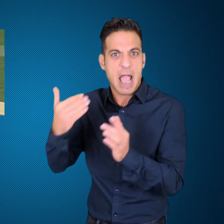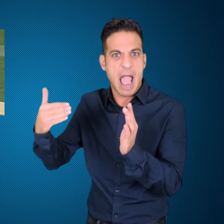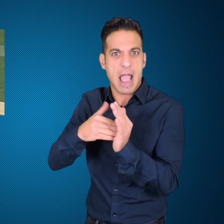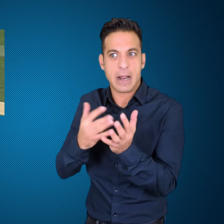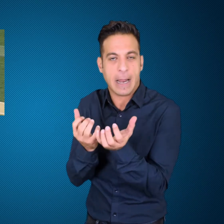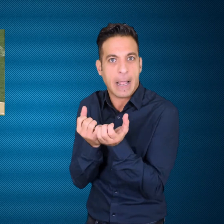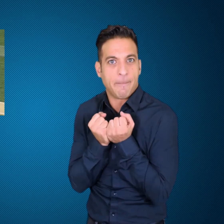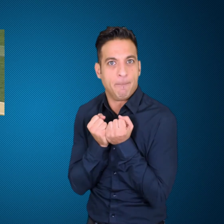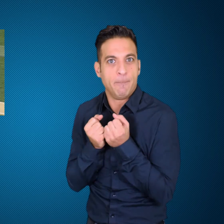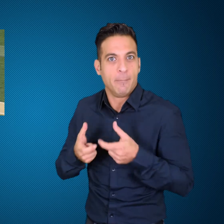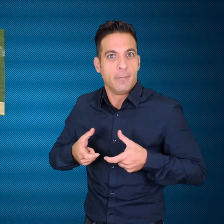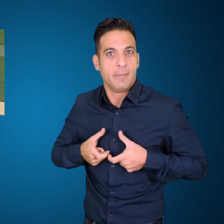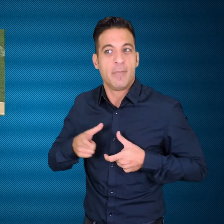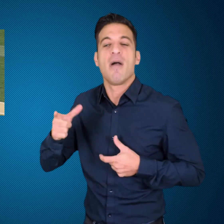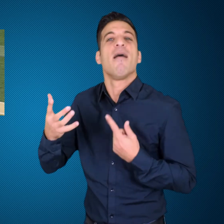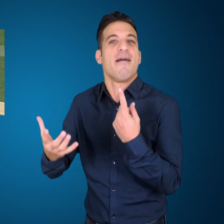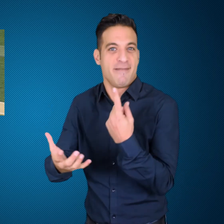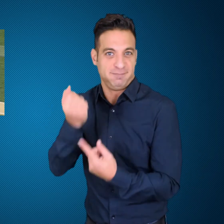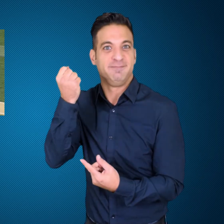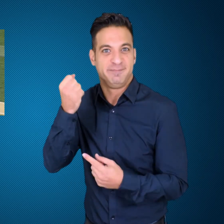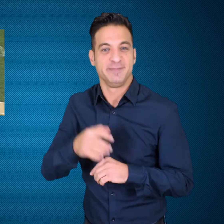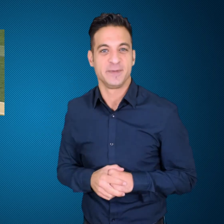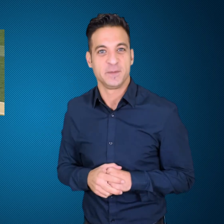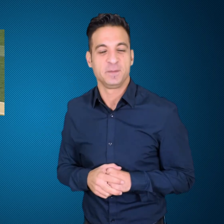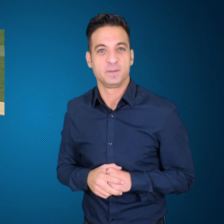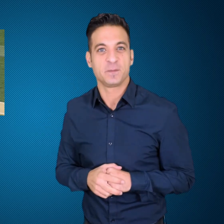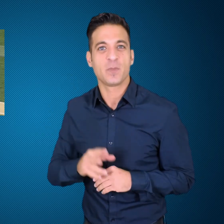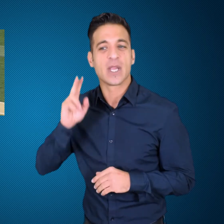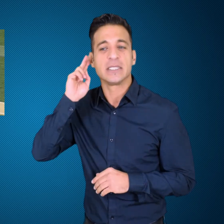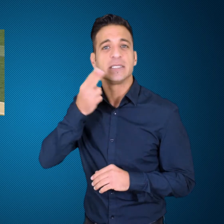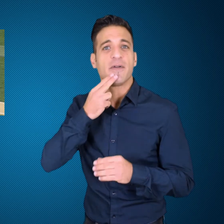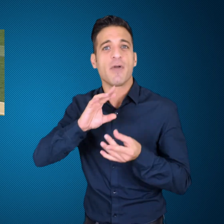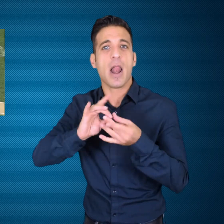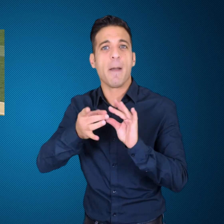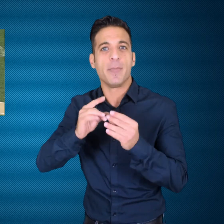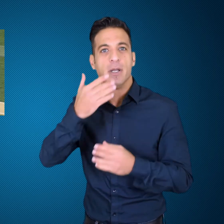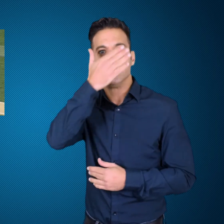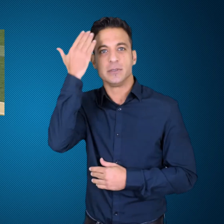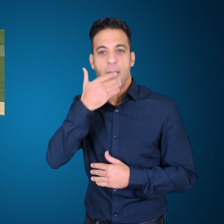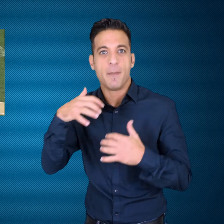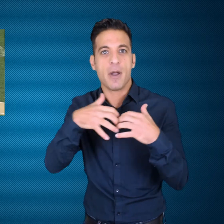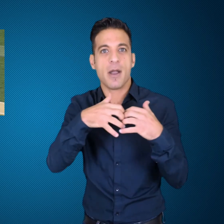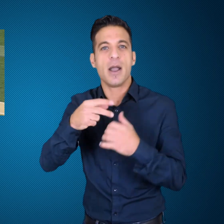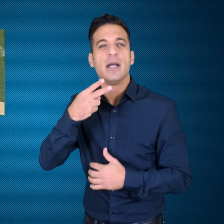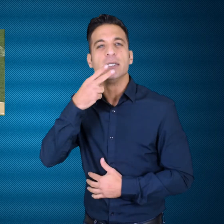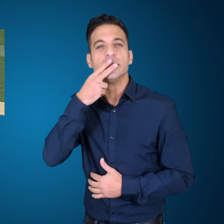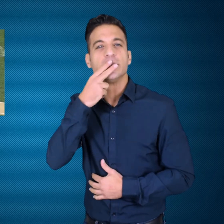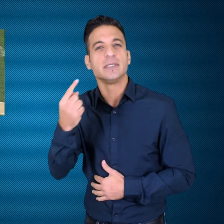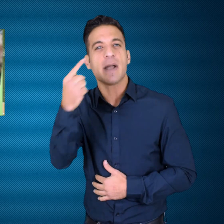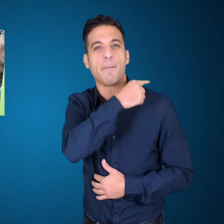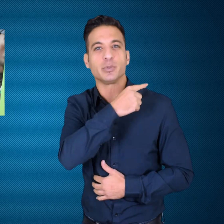5000m during Deaflympics Summer Games